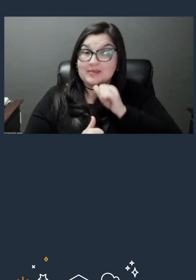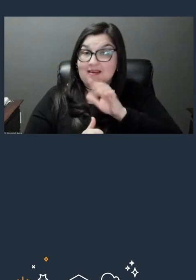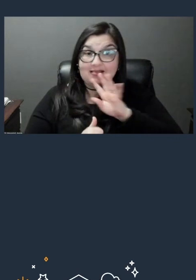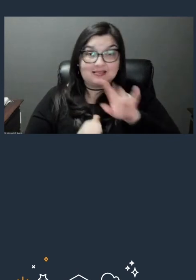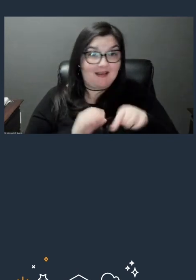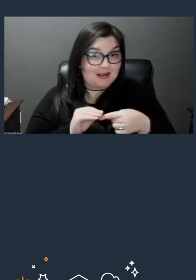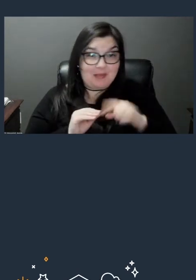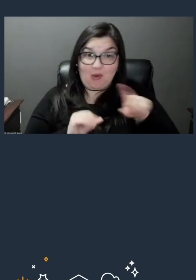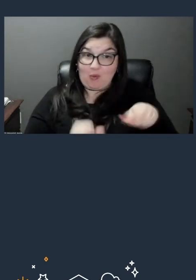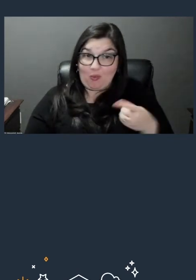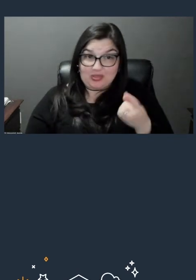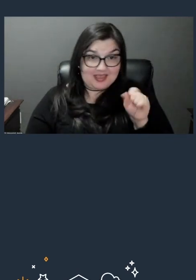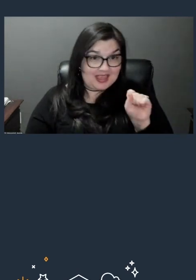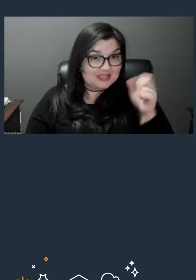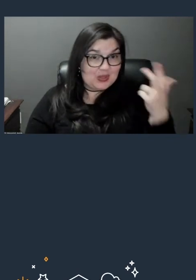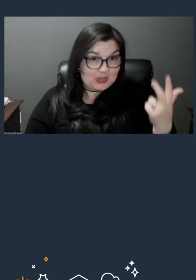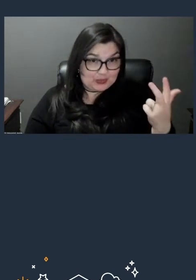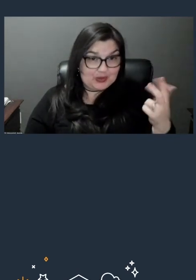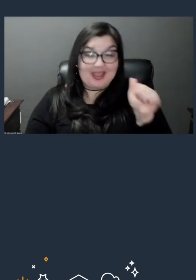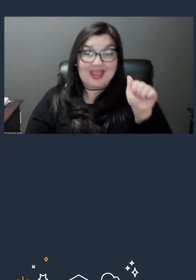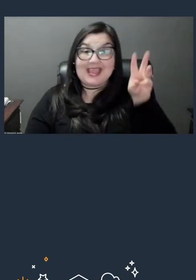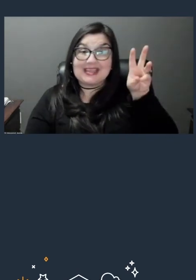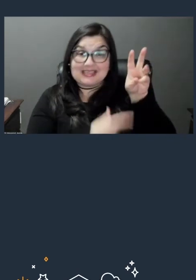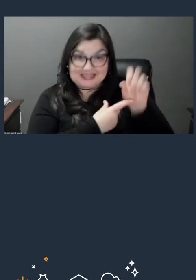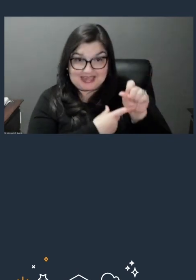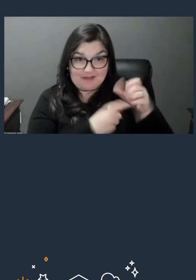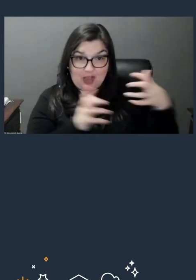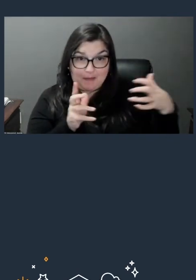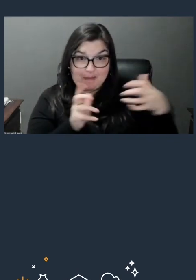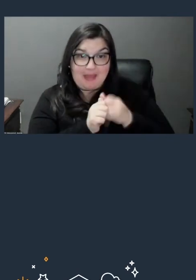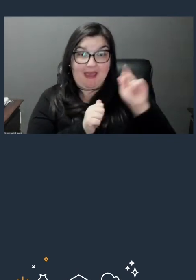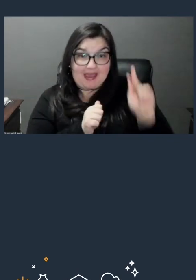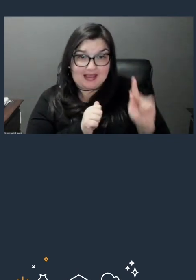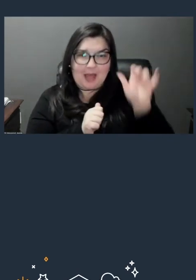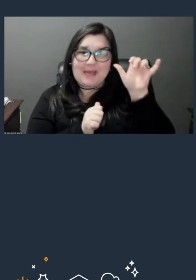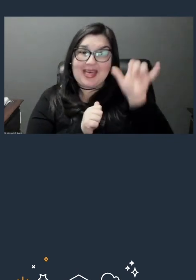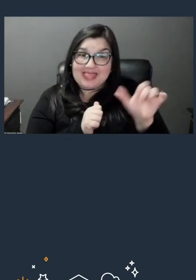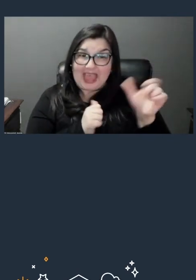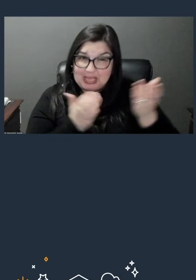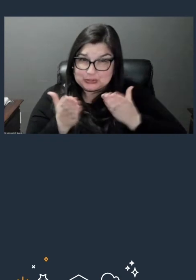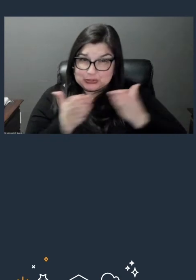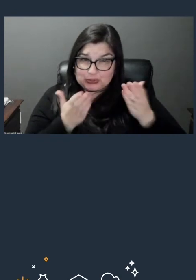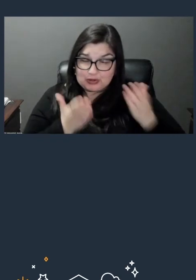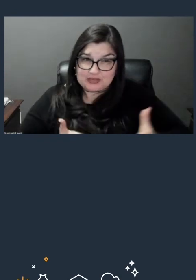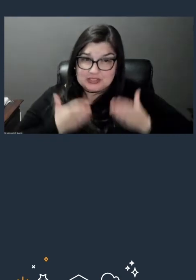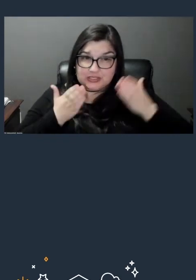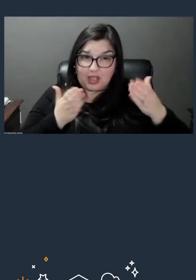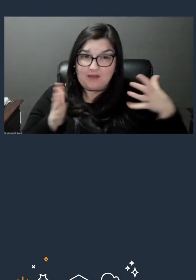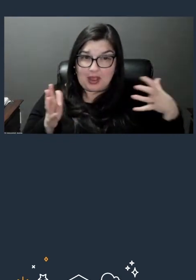You're gonna hear about AWS Backup, which is a service that offers backup, not just for S3,